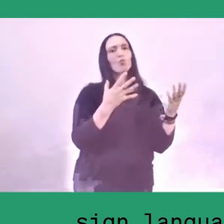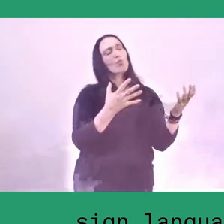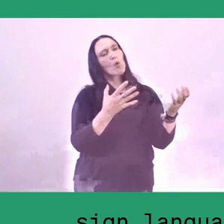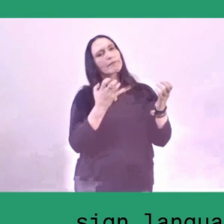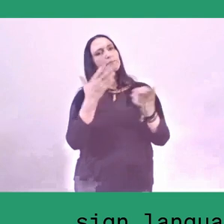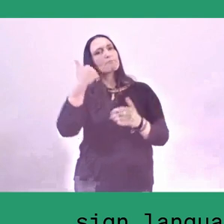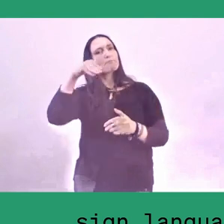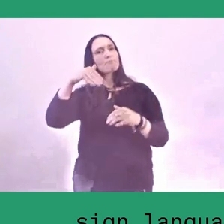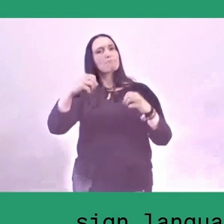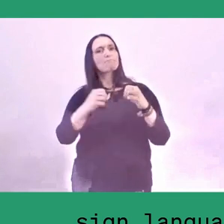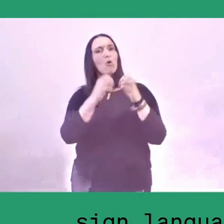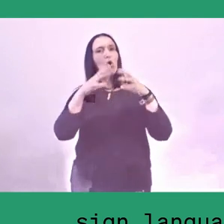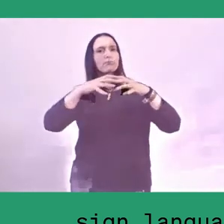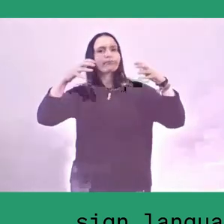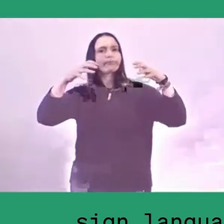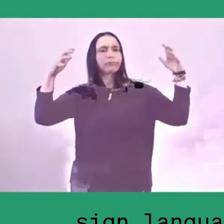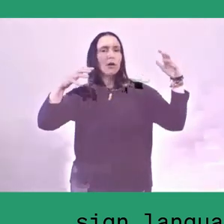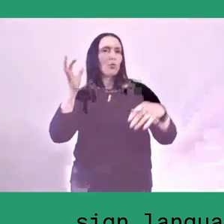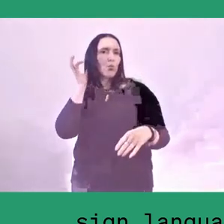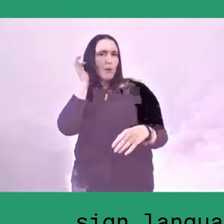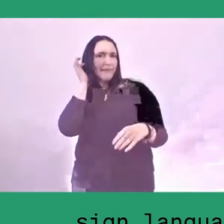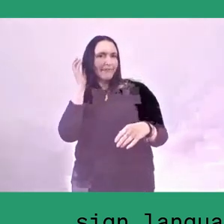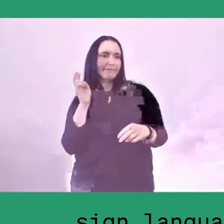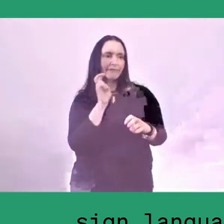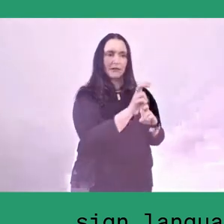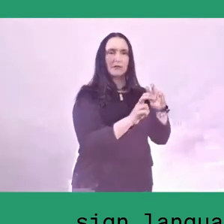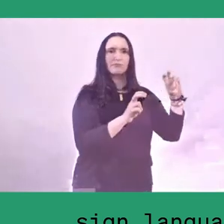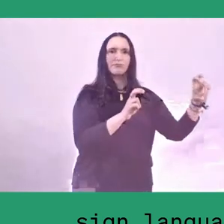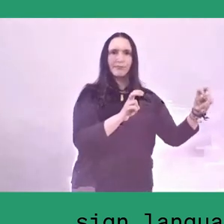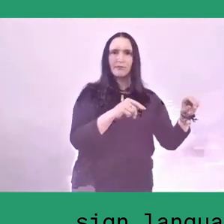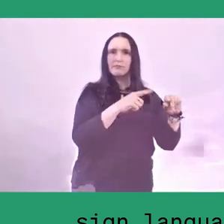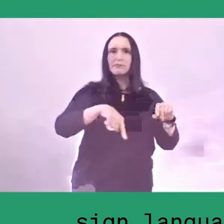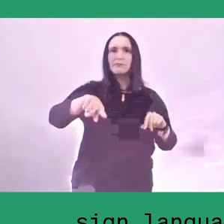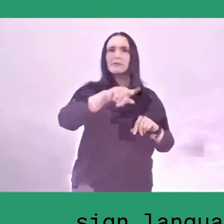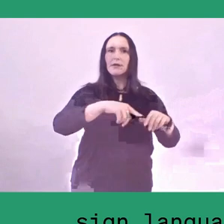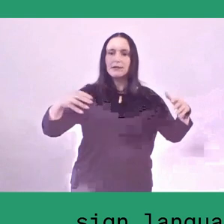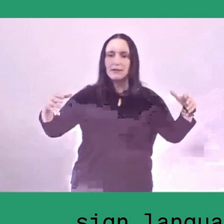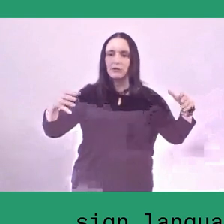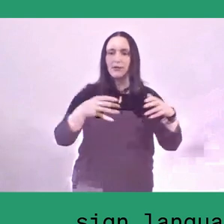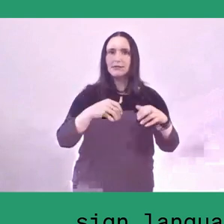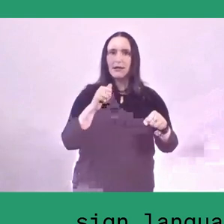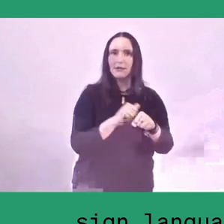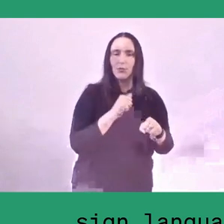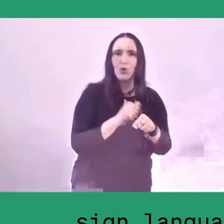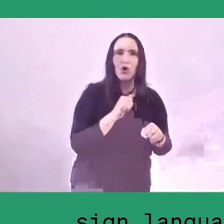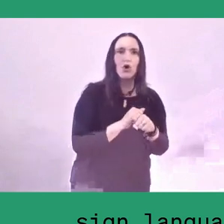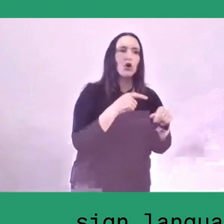Universities also, when they work together, they initiate some gender-mainstreaming agenda.